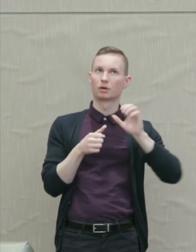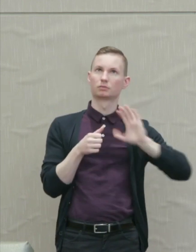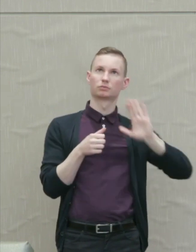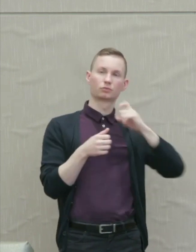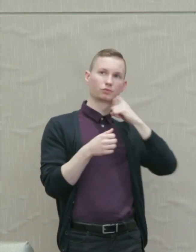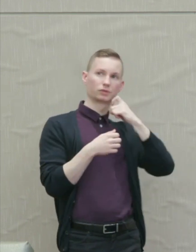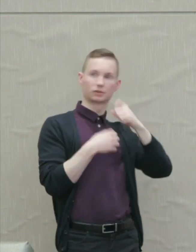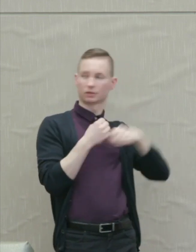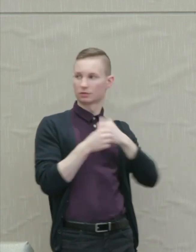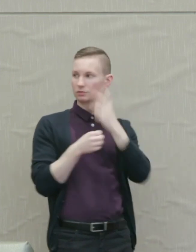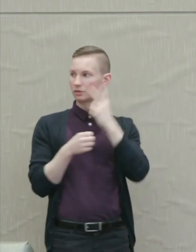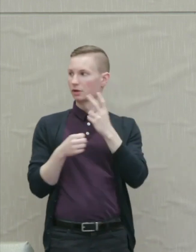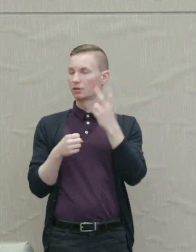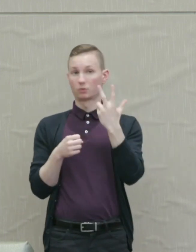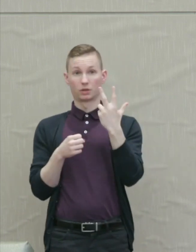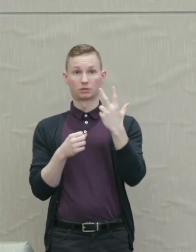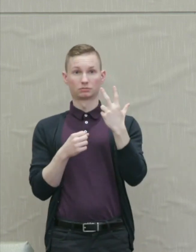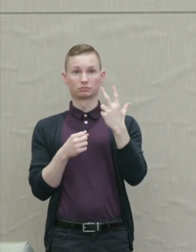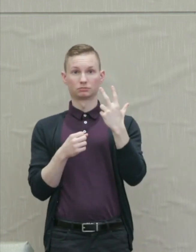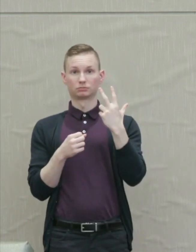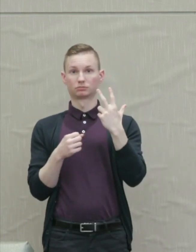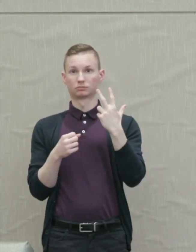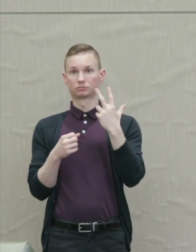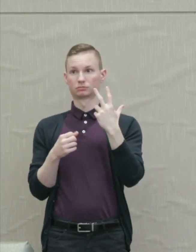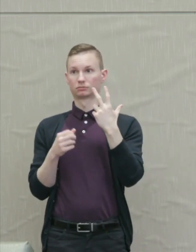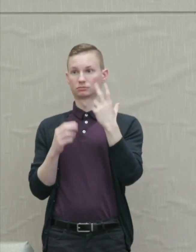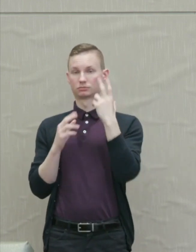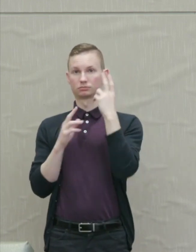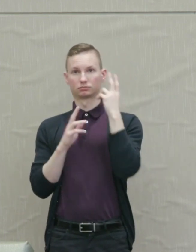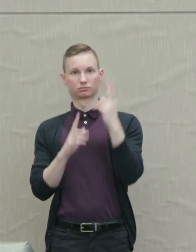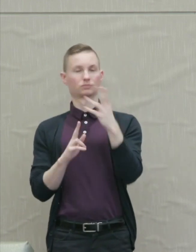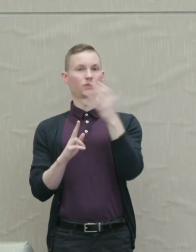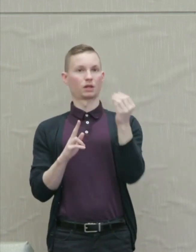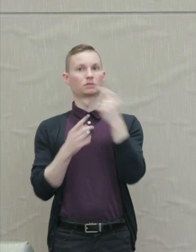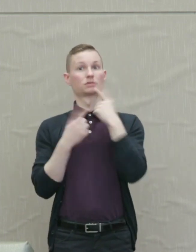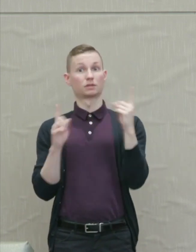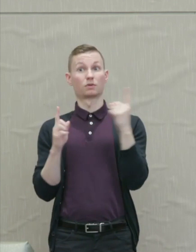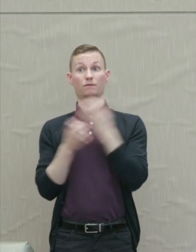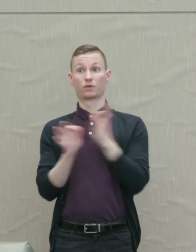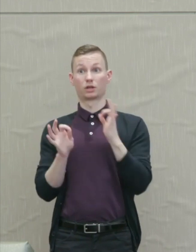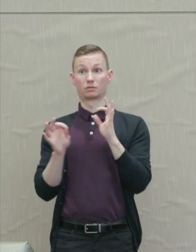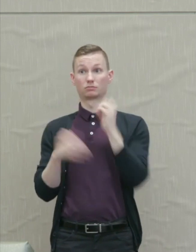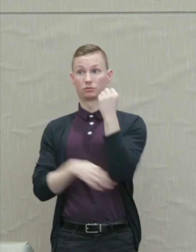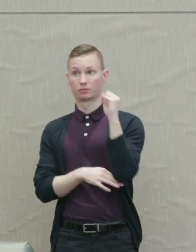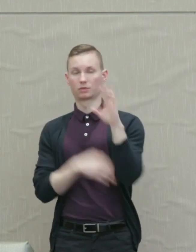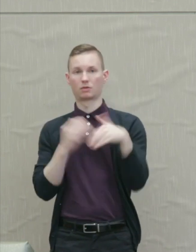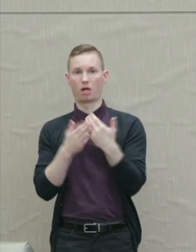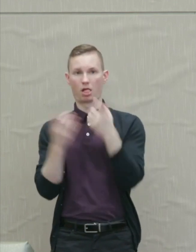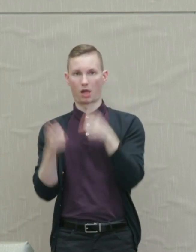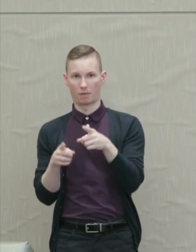seen three noble and successful freedom movements all conducted in the spirit of non-anger.